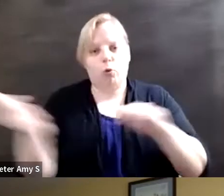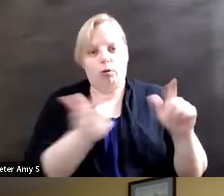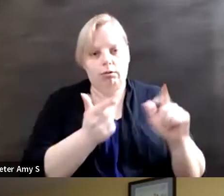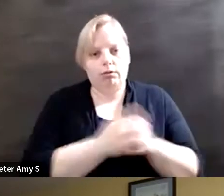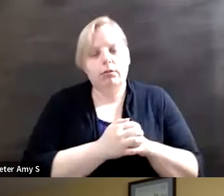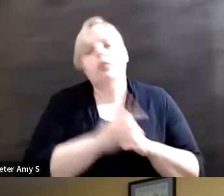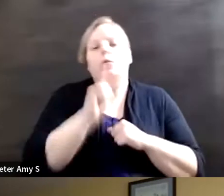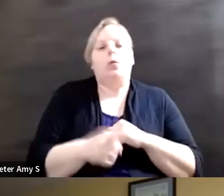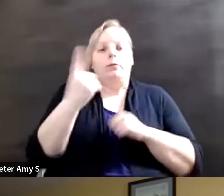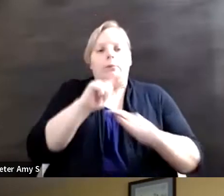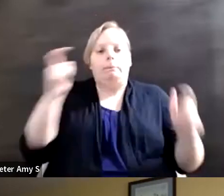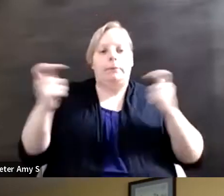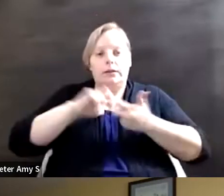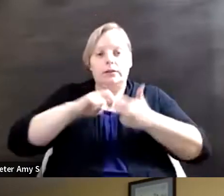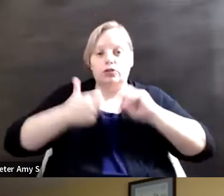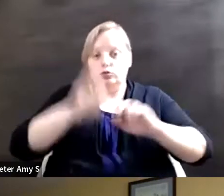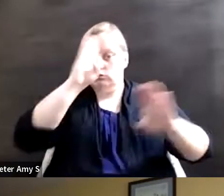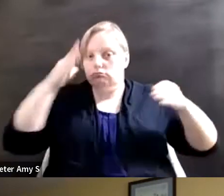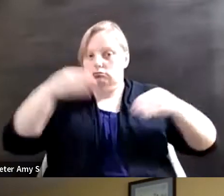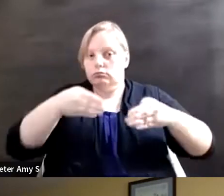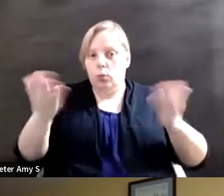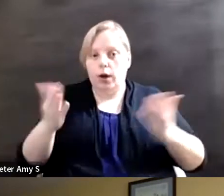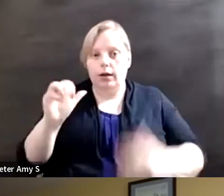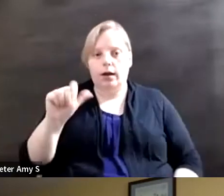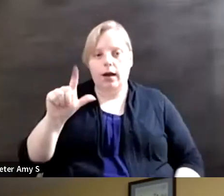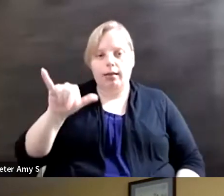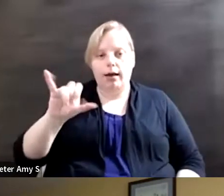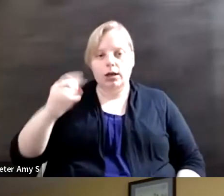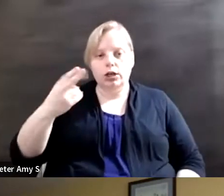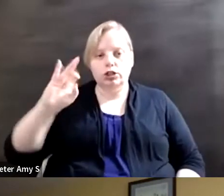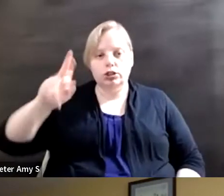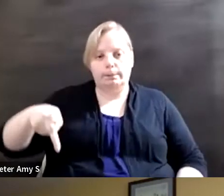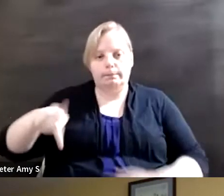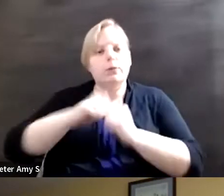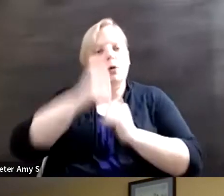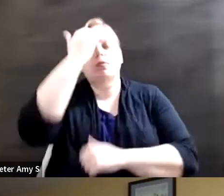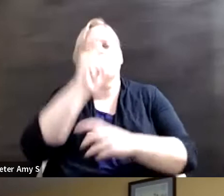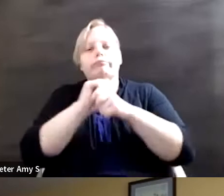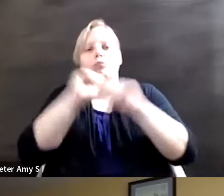the big issues we're looking at is allyship and how do we ensure social participation for all.